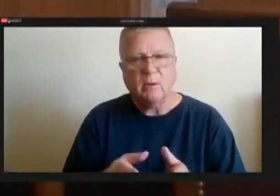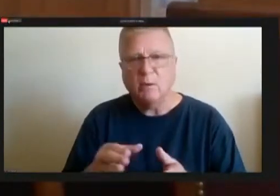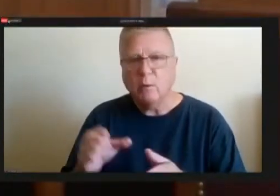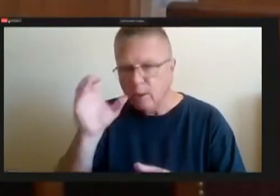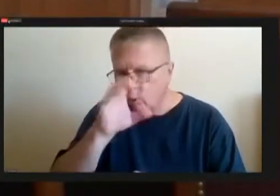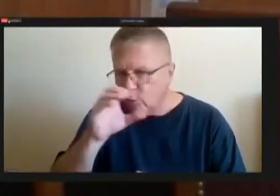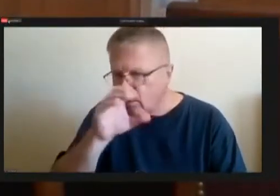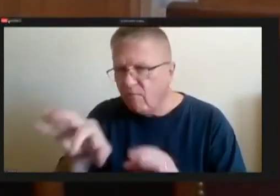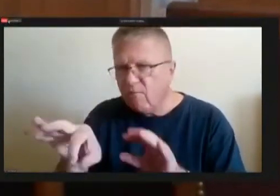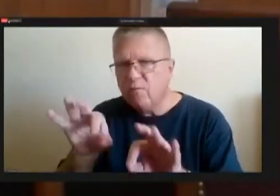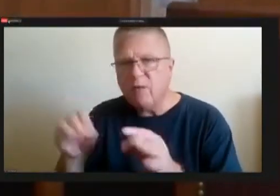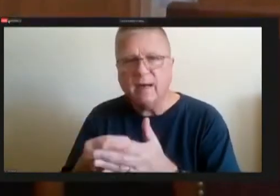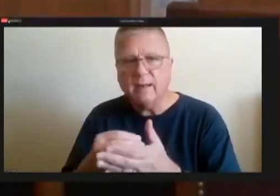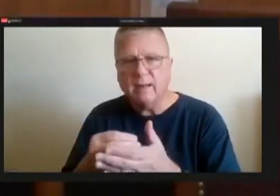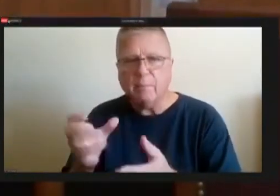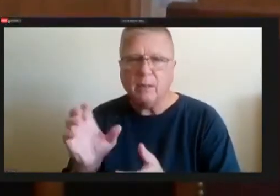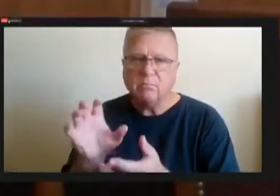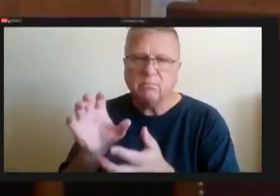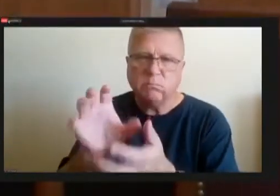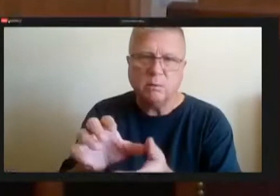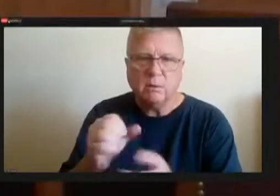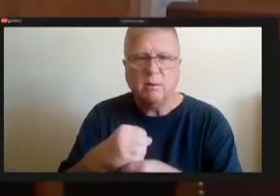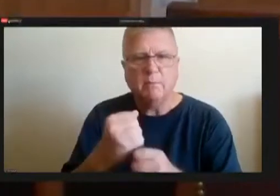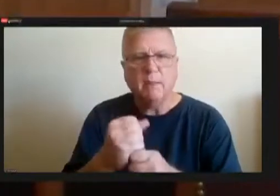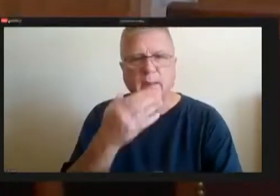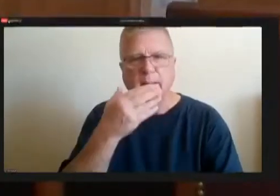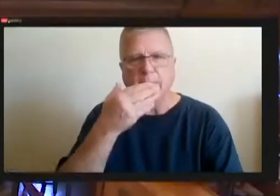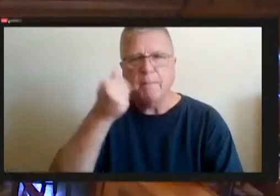And that's the reason so if anybody have any questions on there.